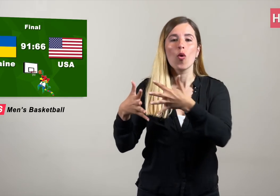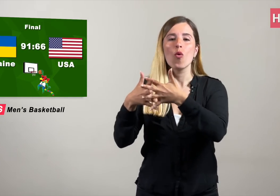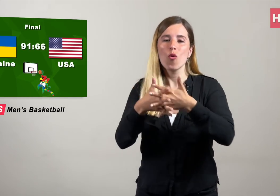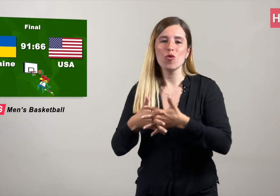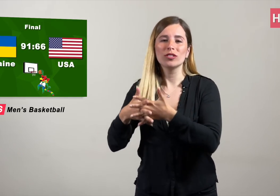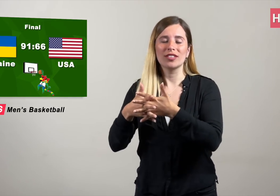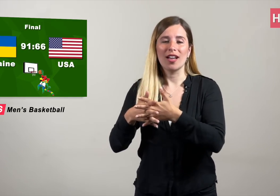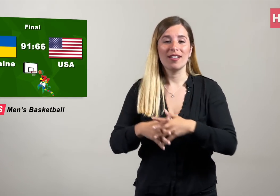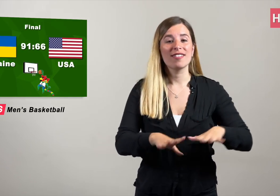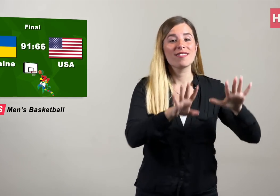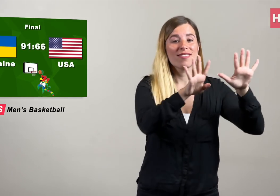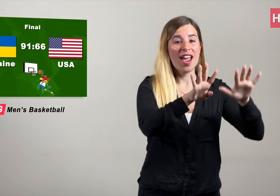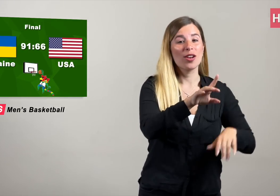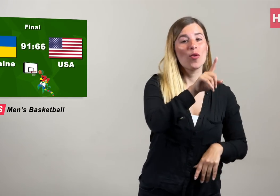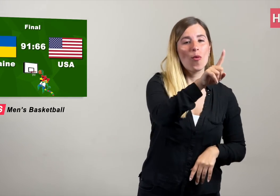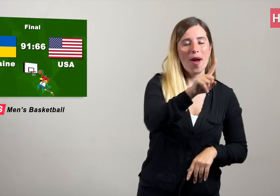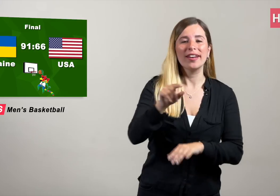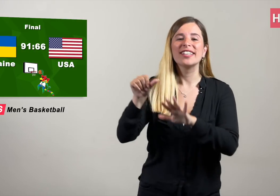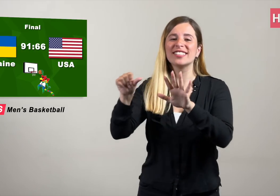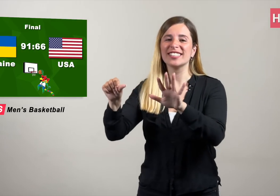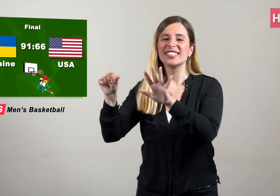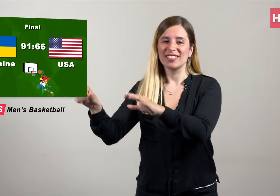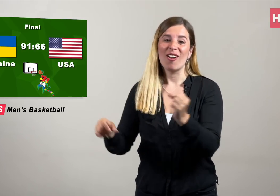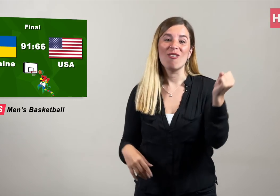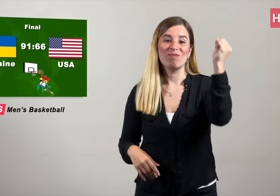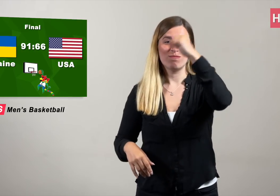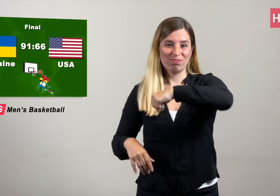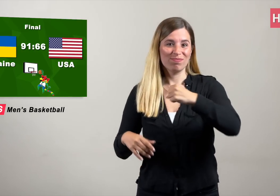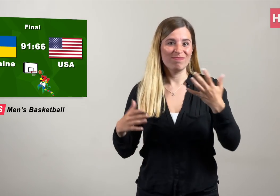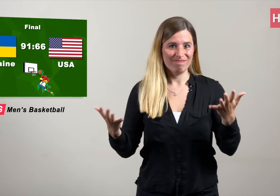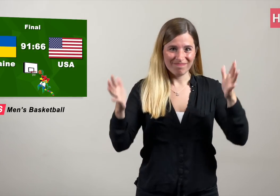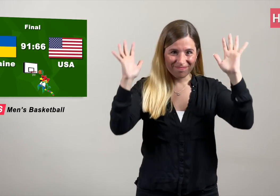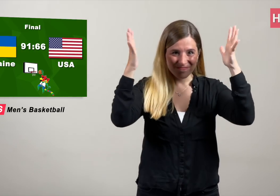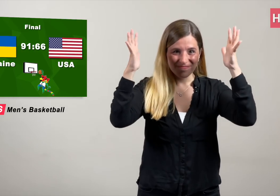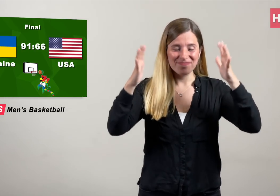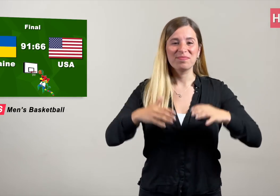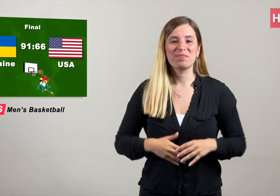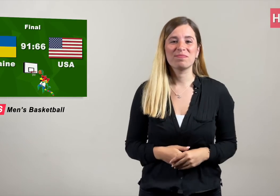as won the gold medal after defeating USA, (91-66).